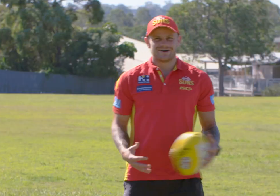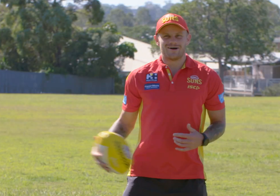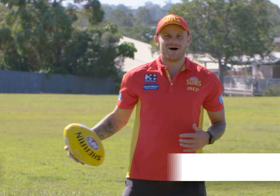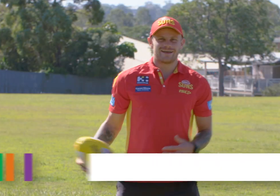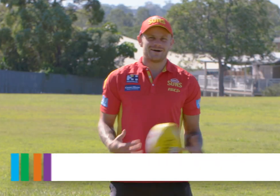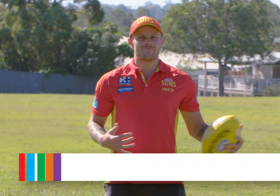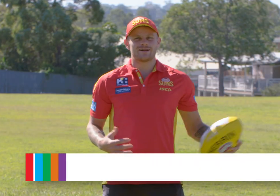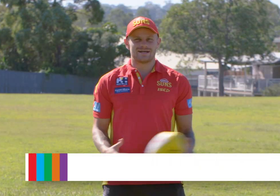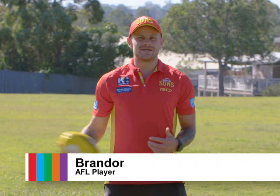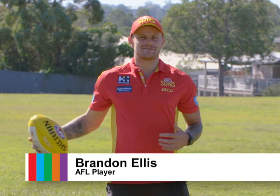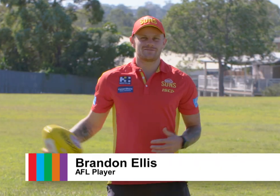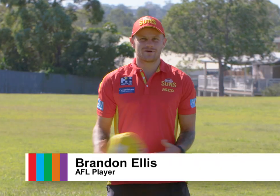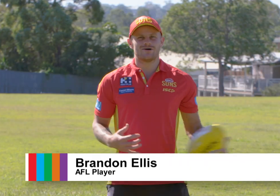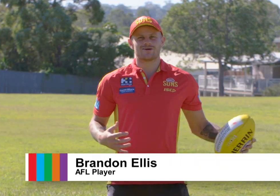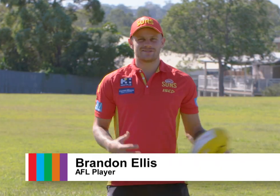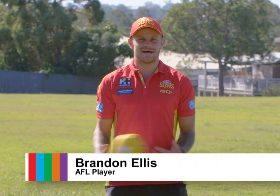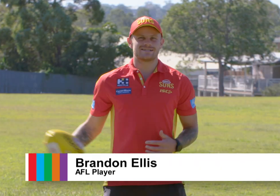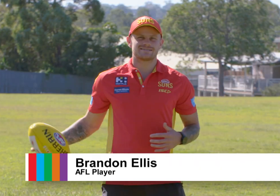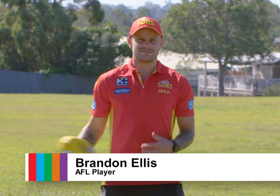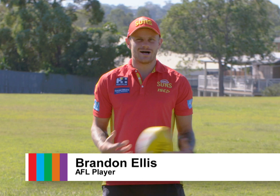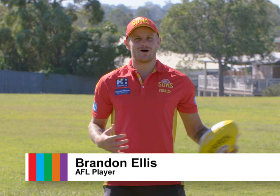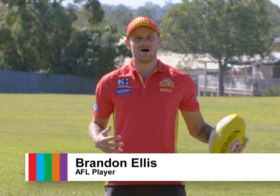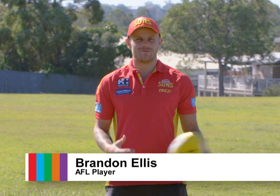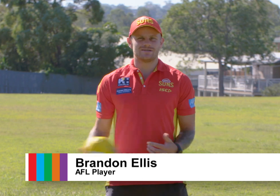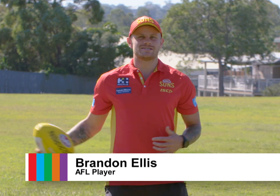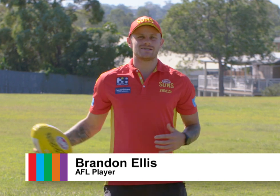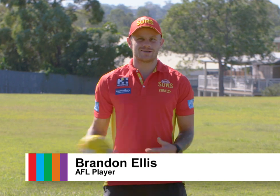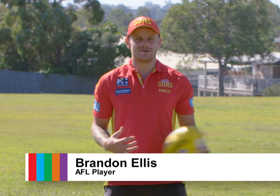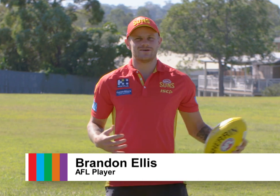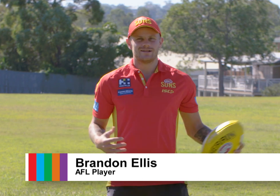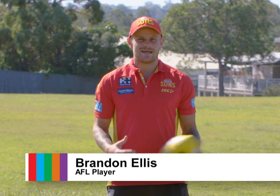Hi, I'm Brandon Ellis, from the Gold Coast Suns. I'm at home just like you.